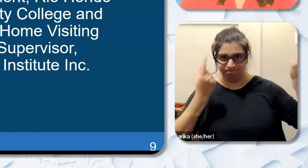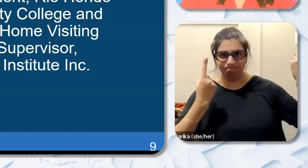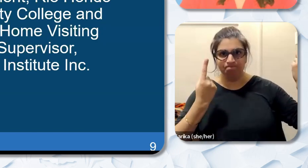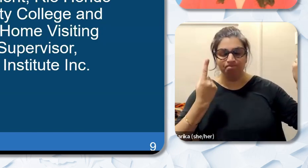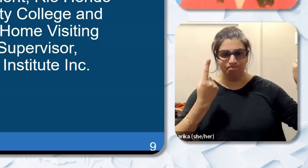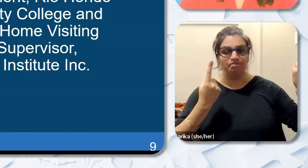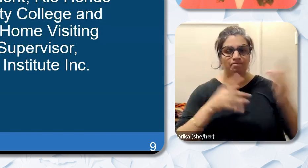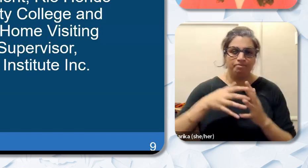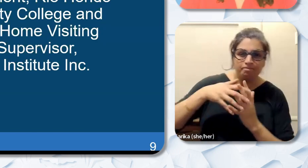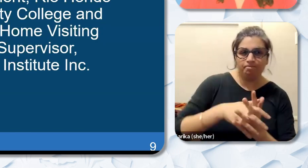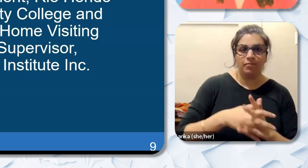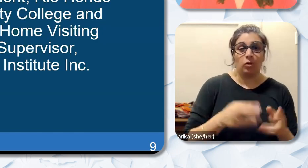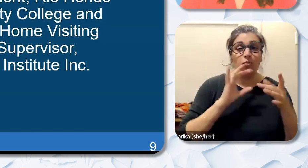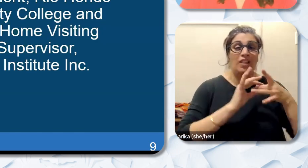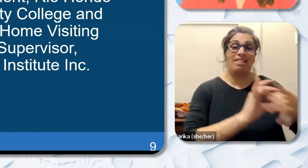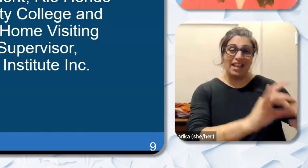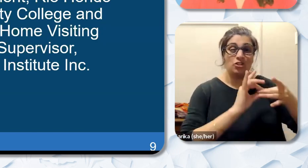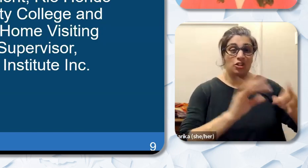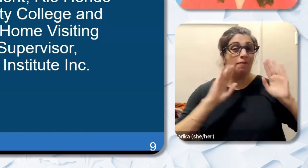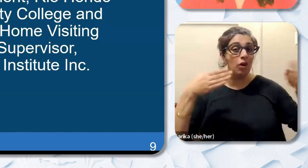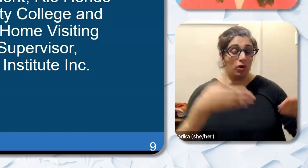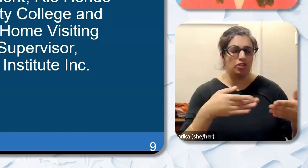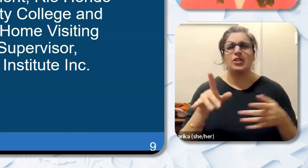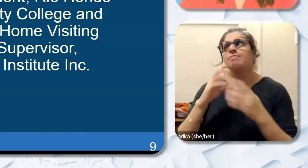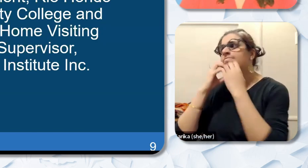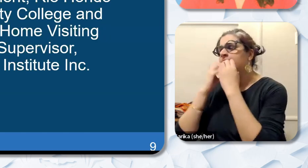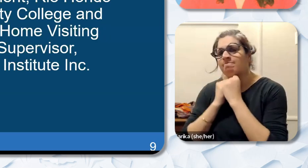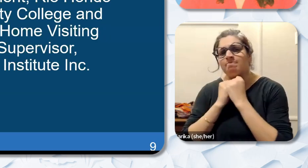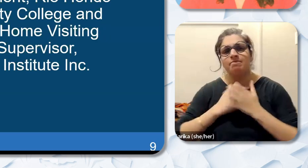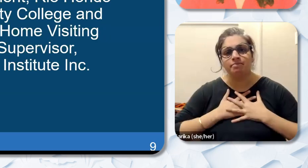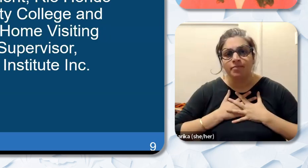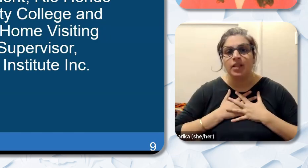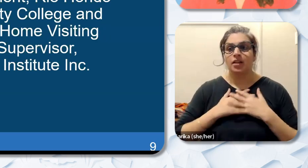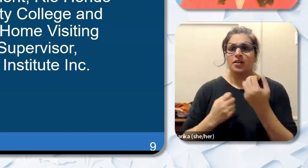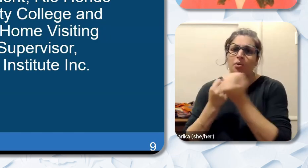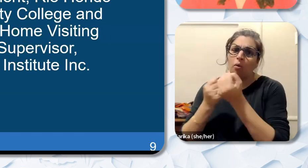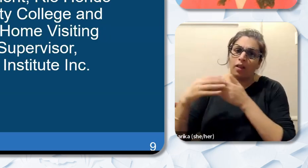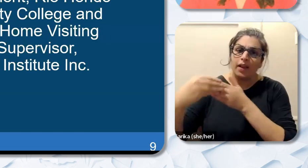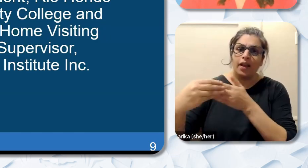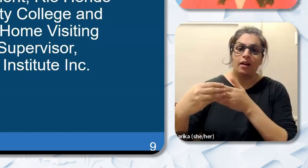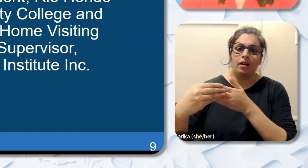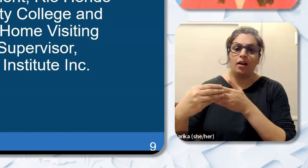work. She is a passionate supportive leader with a high value for building healthy relationships